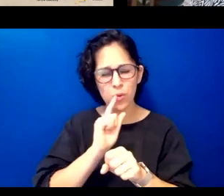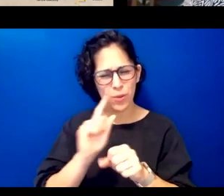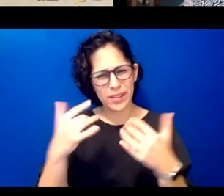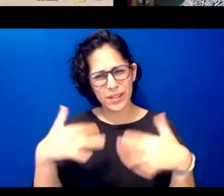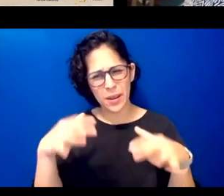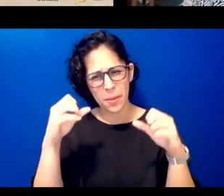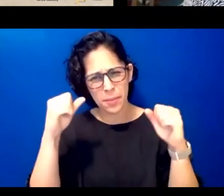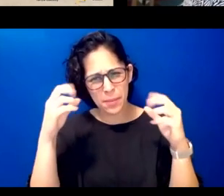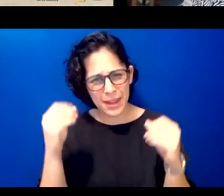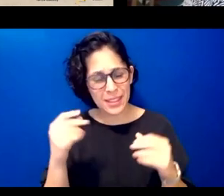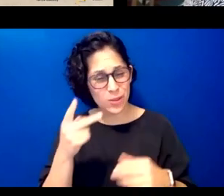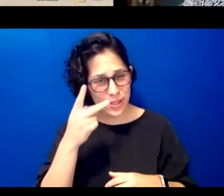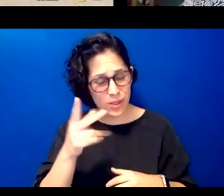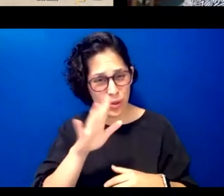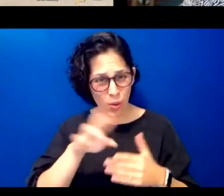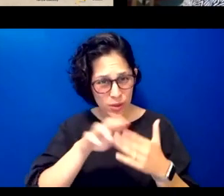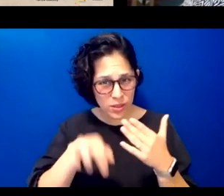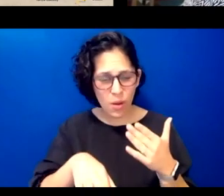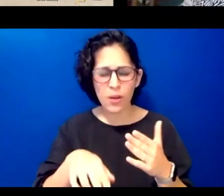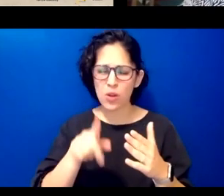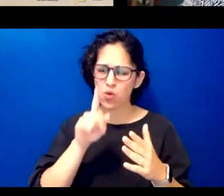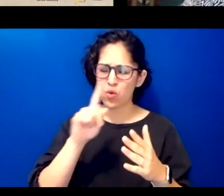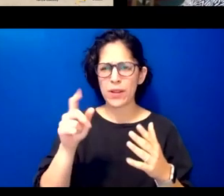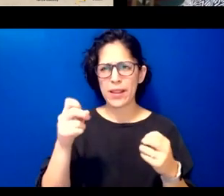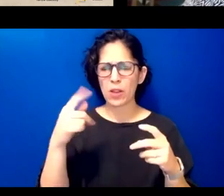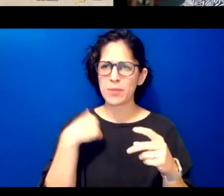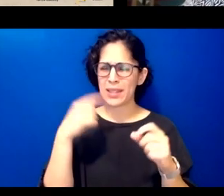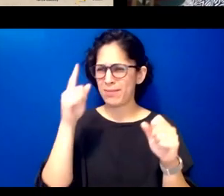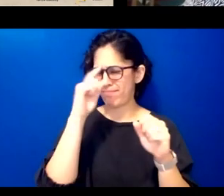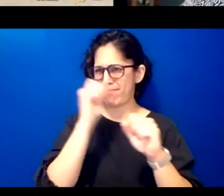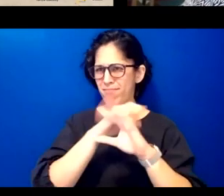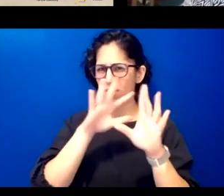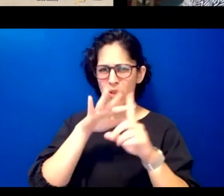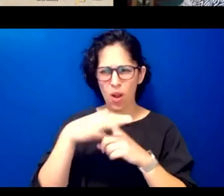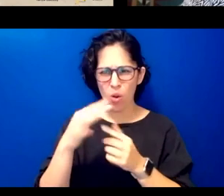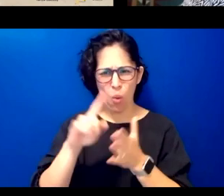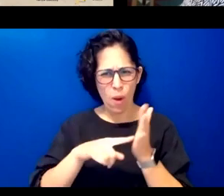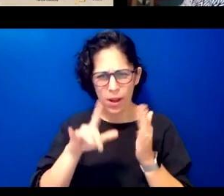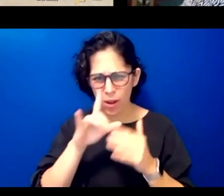what this looks like and so we use sort of a theme of of the metis sash and how some